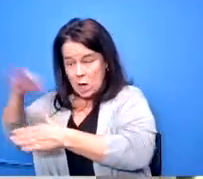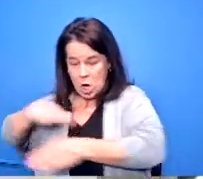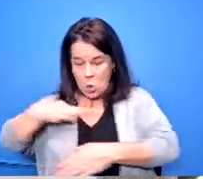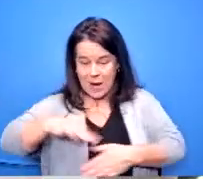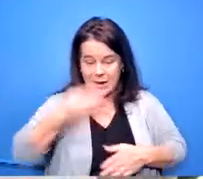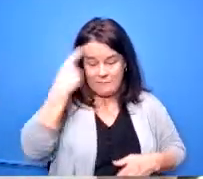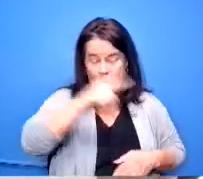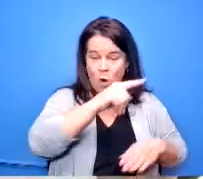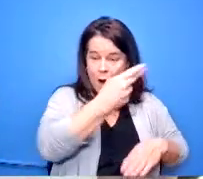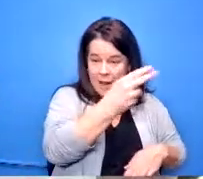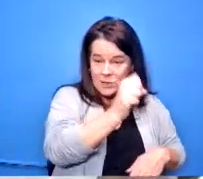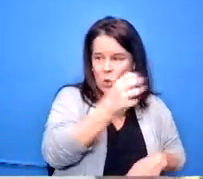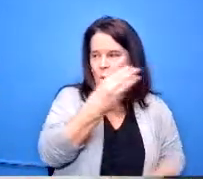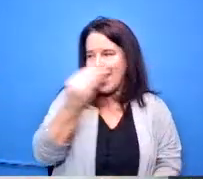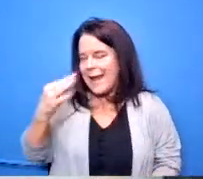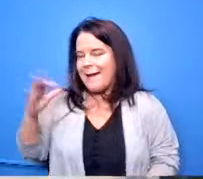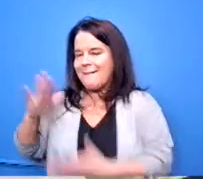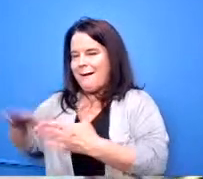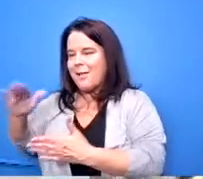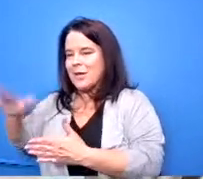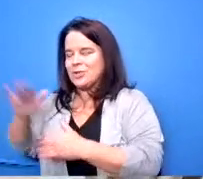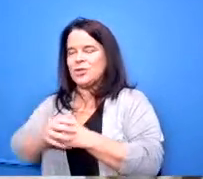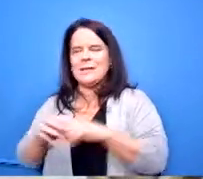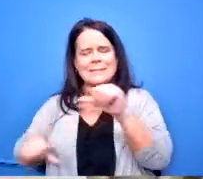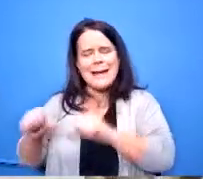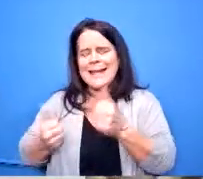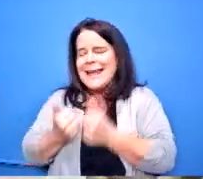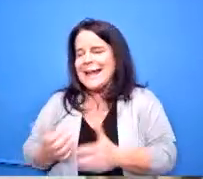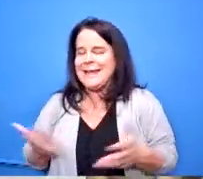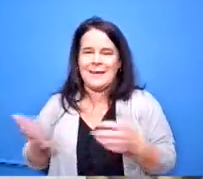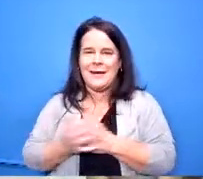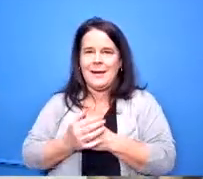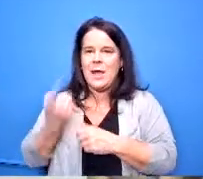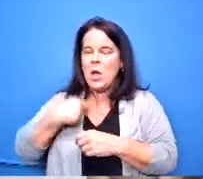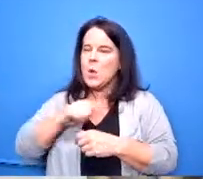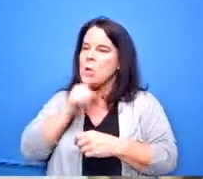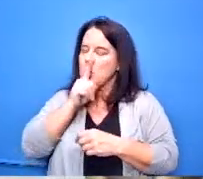of those things and we have pushed and pushed and pushed if you notice our advertising we are